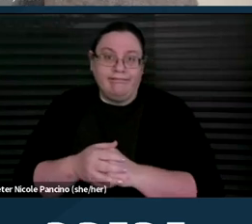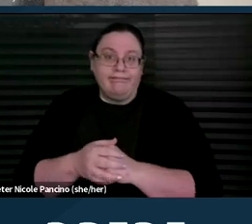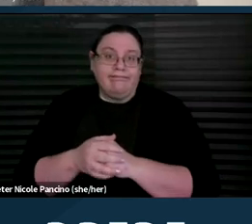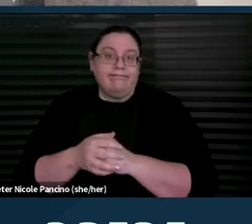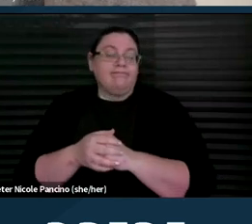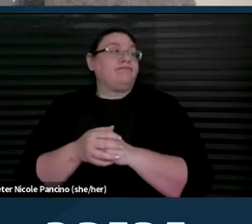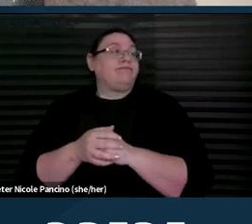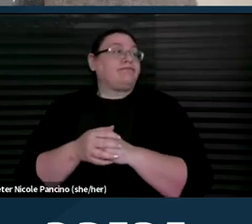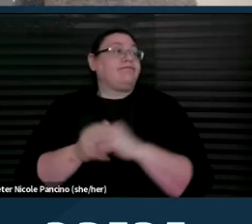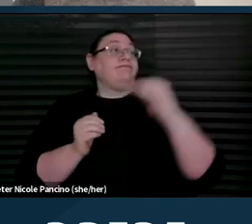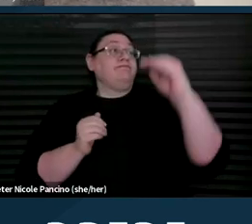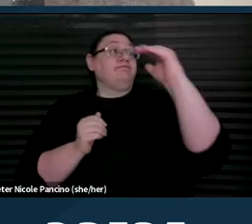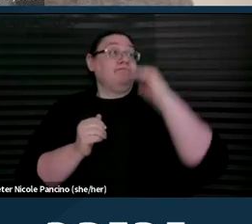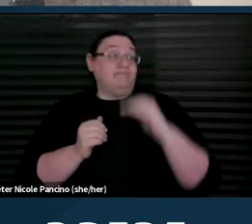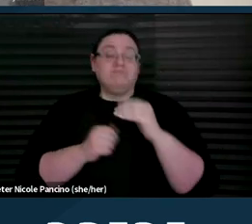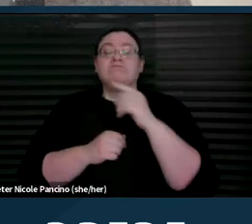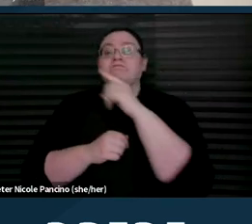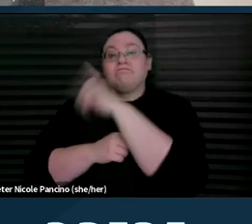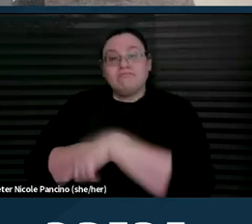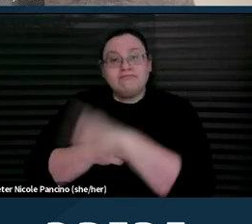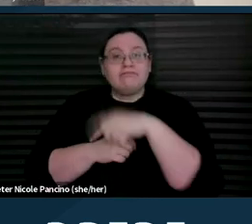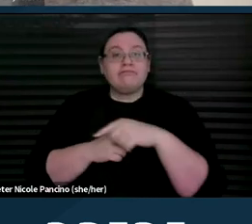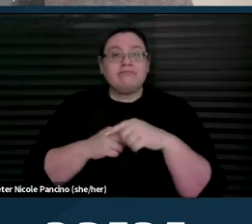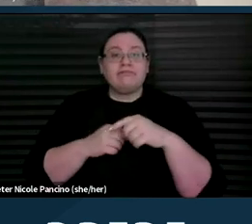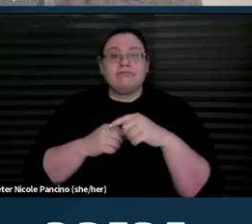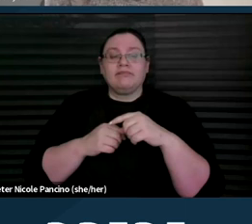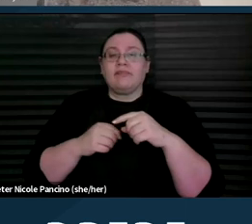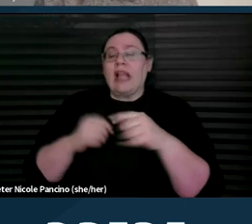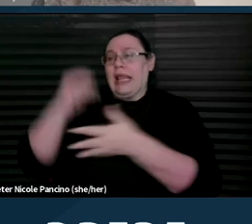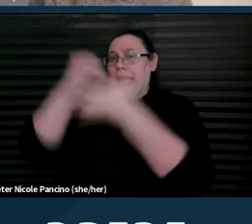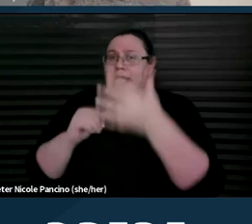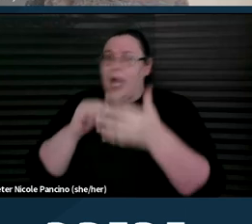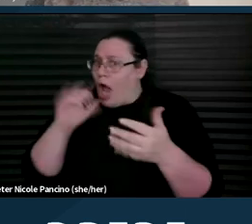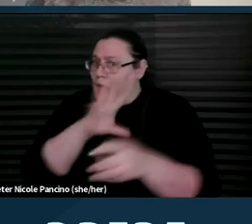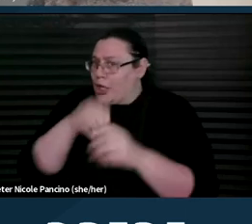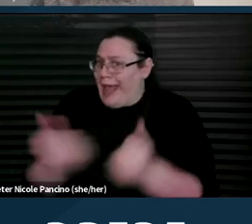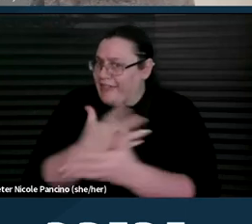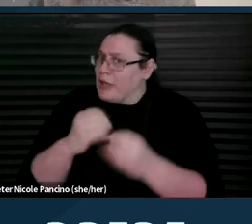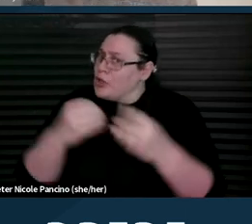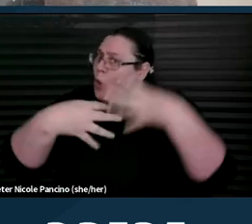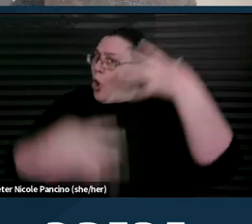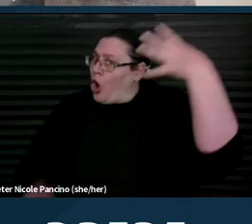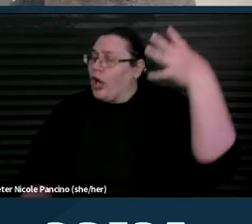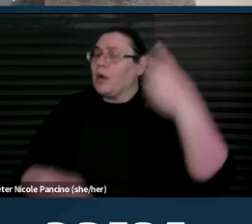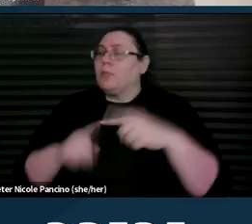And this slide has a non-exhaustive list of pretty much of a number